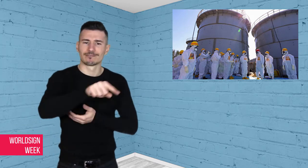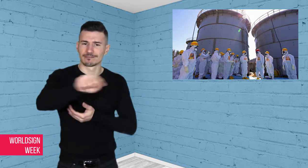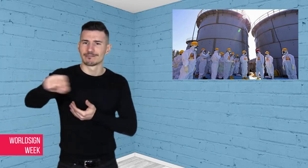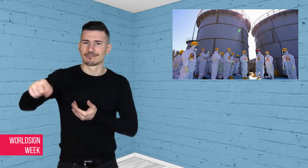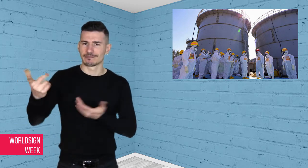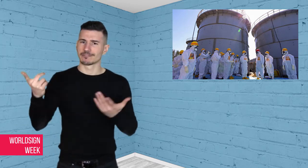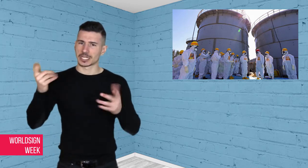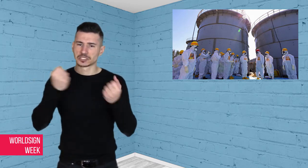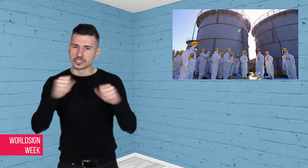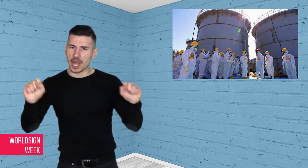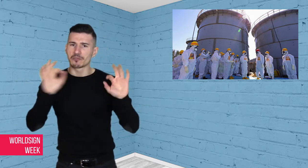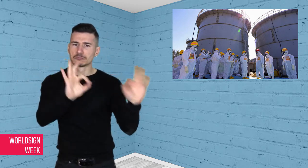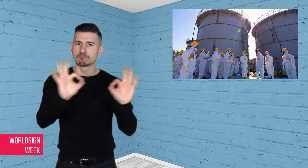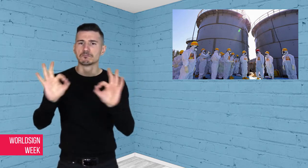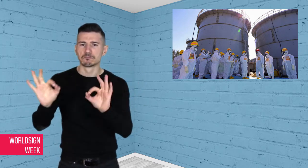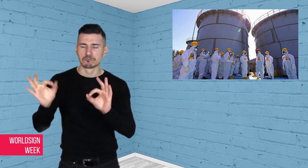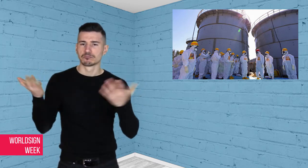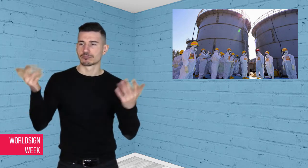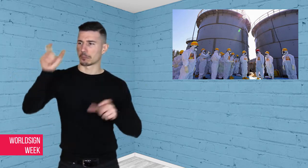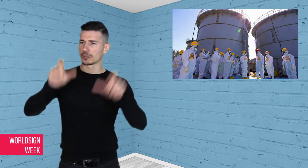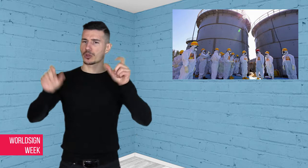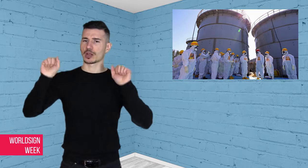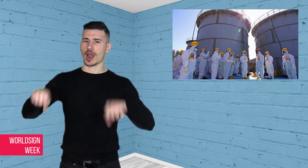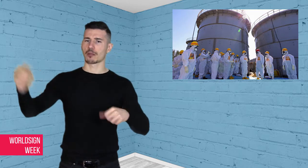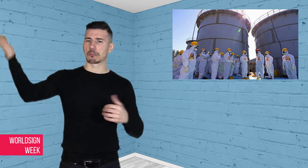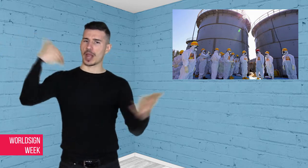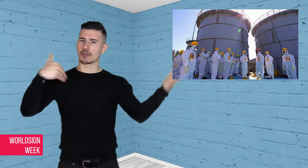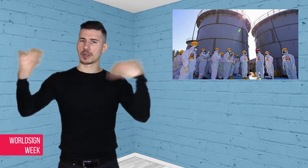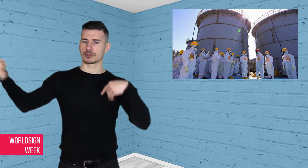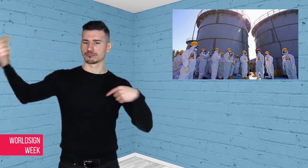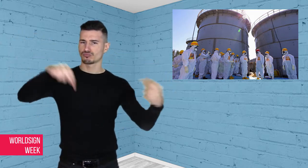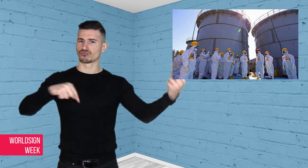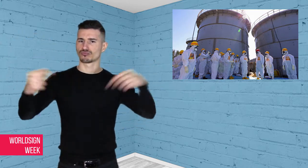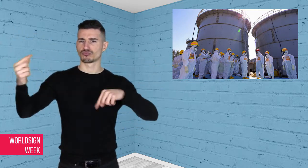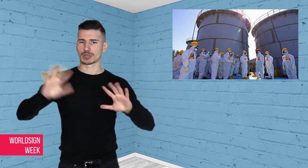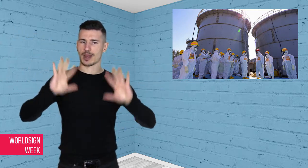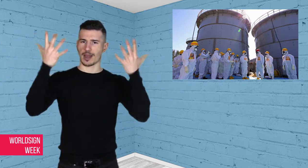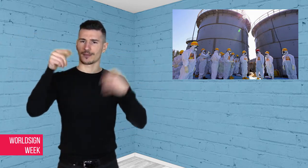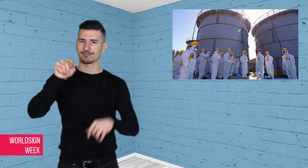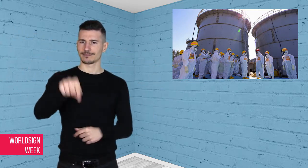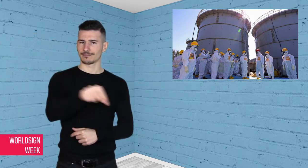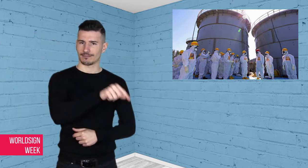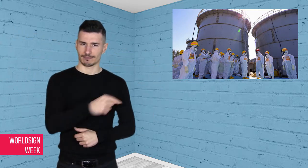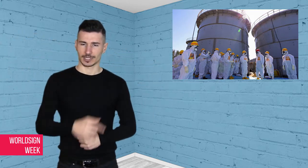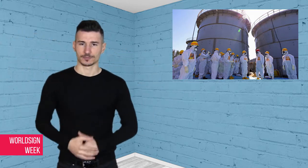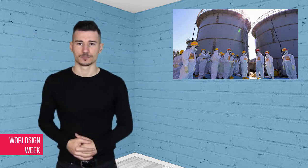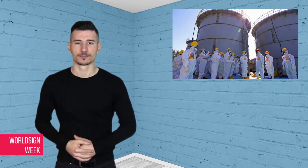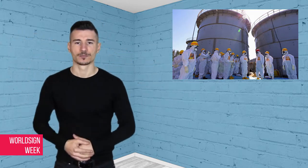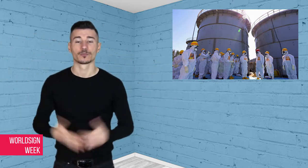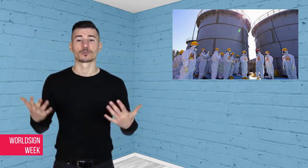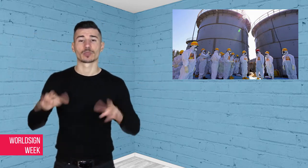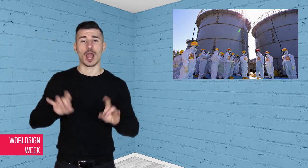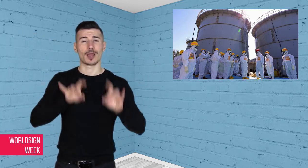risk of radiation exposure. The Japanese government assures